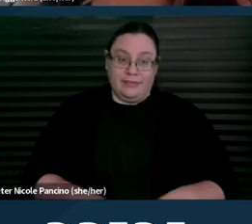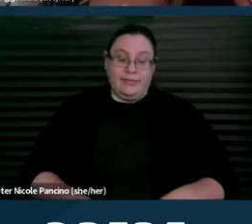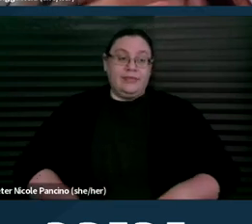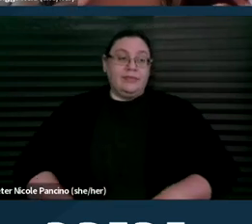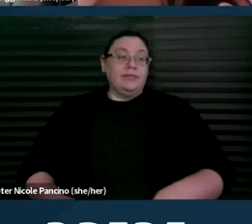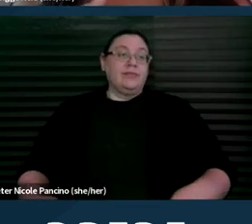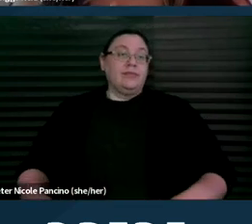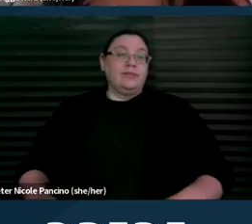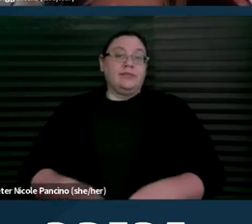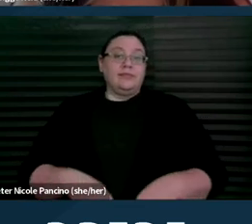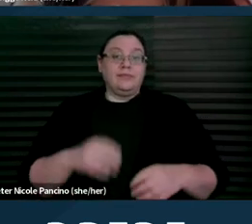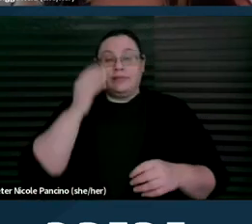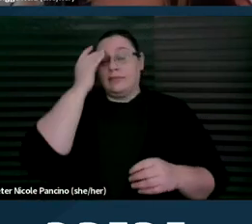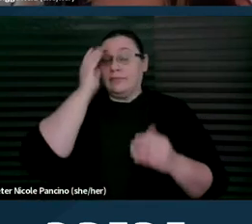To go to the next slide,